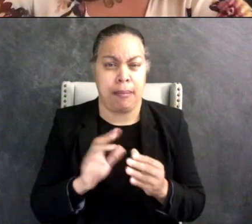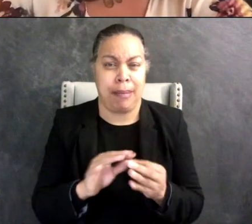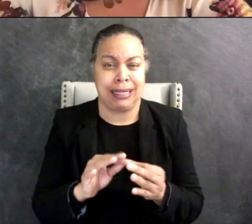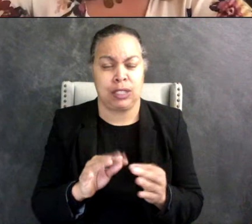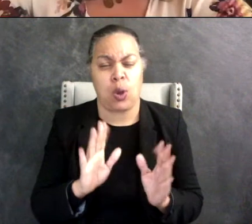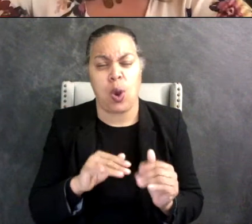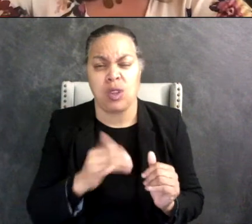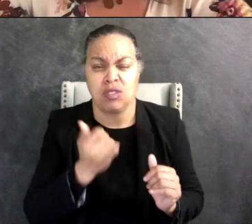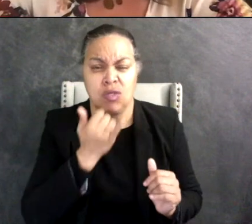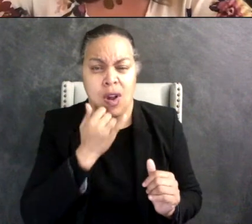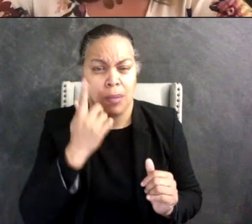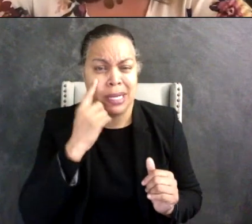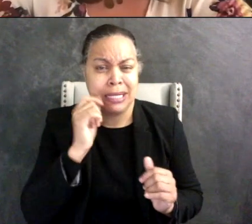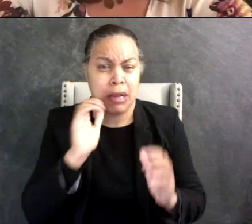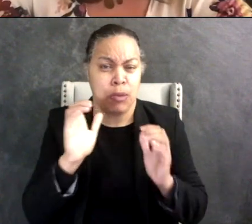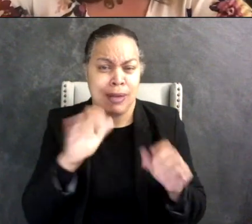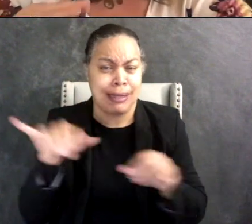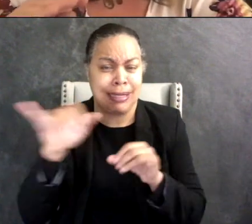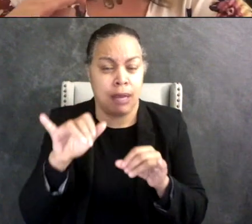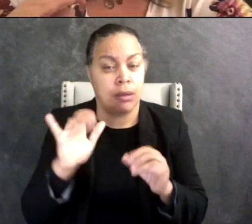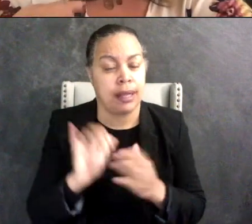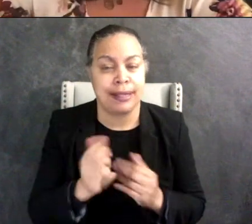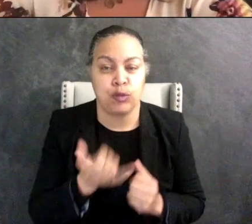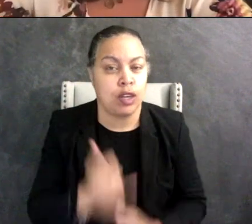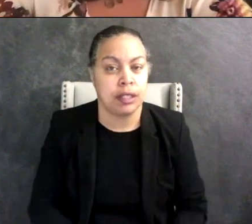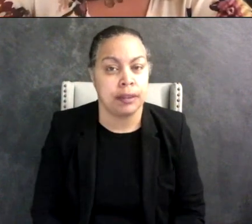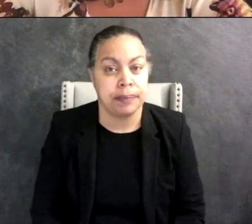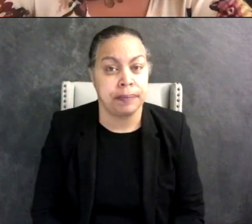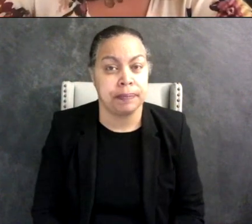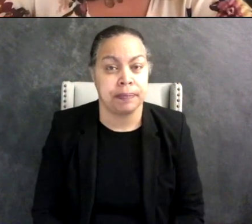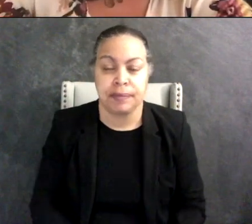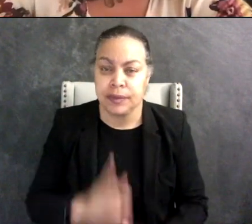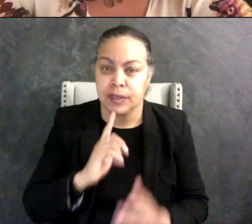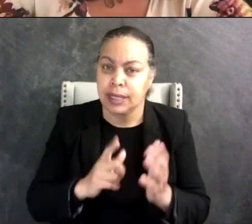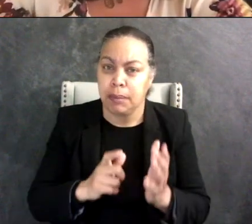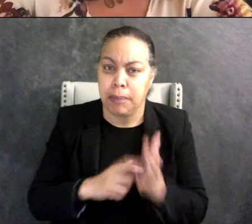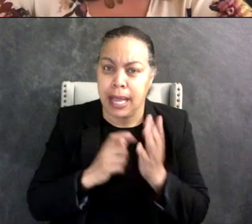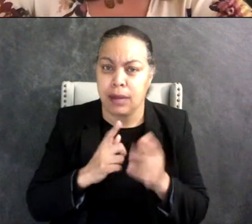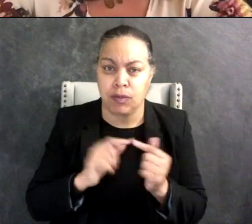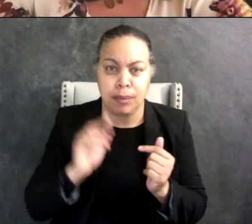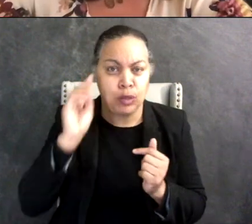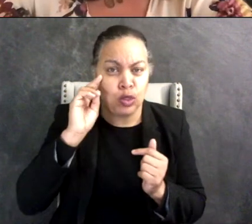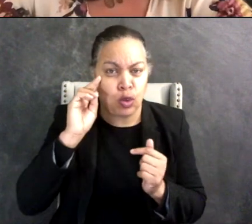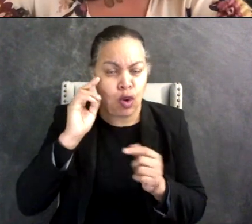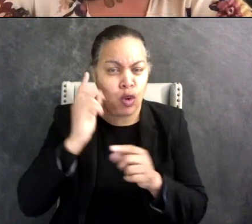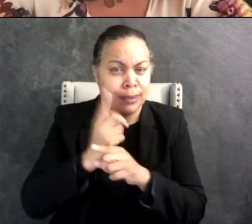and I really am like gonna demand of neurotypical people here to like get with the program and